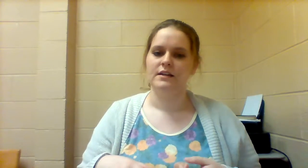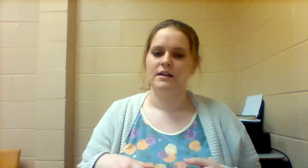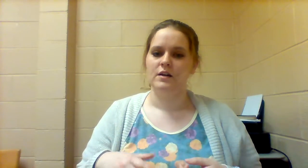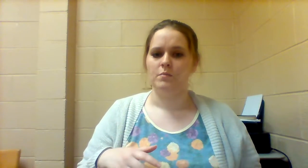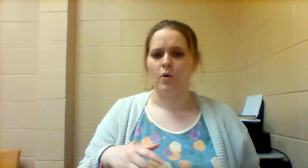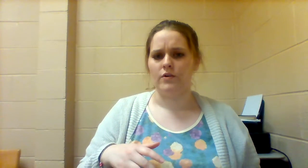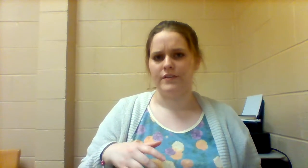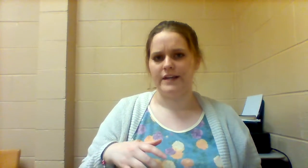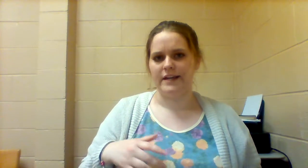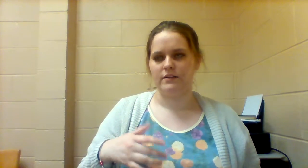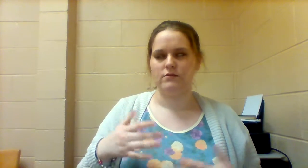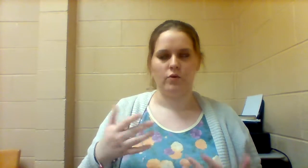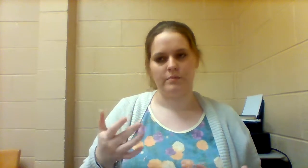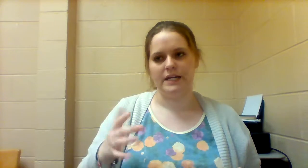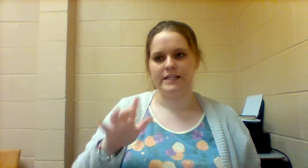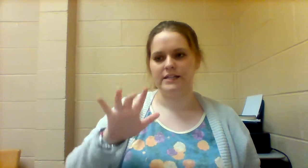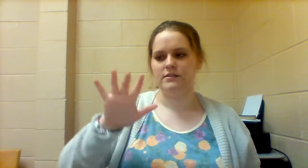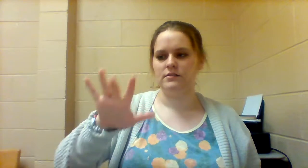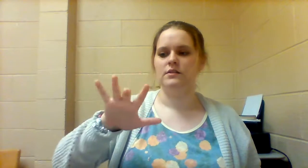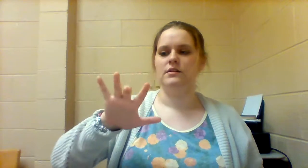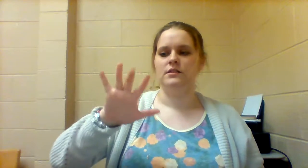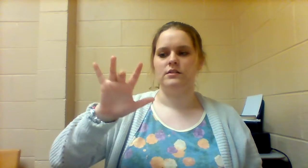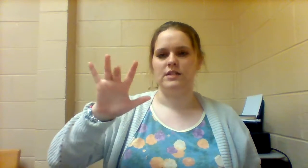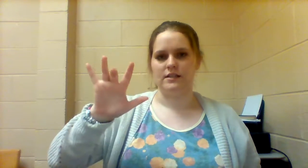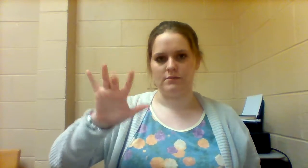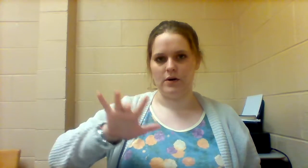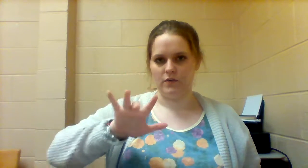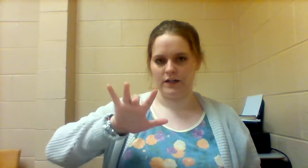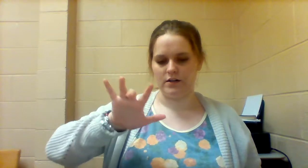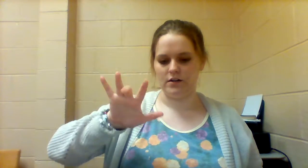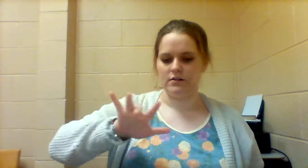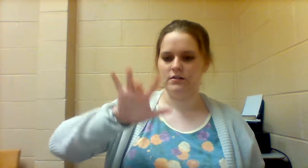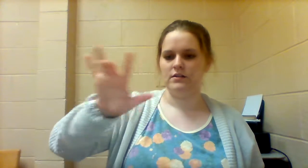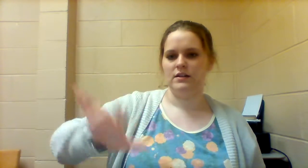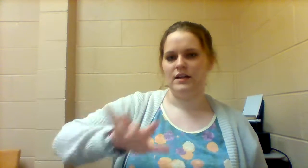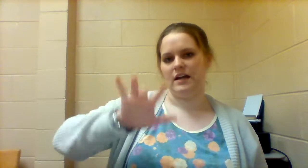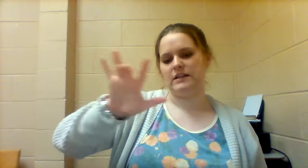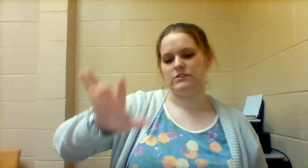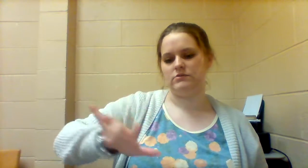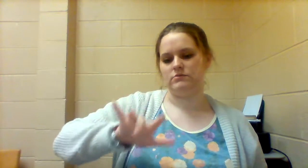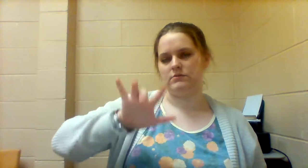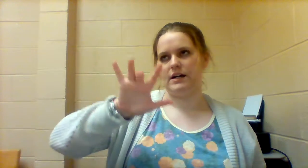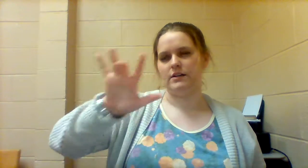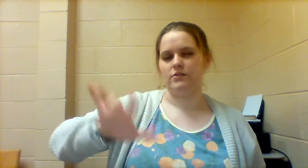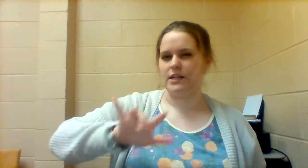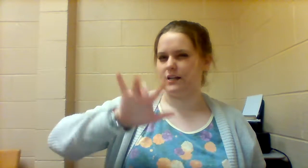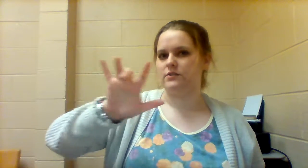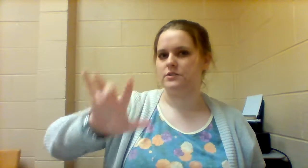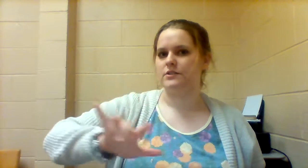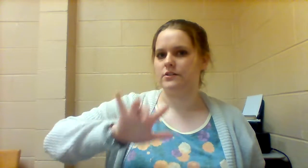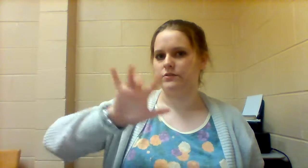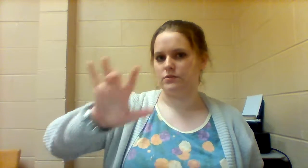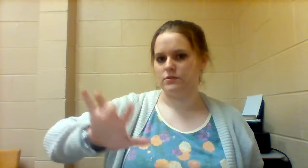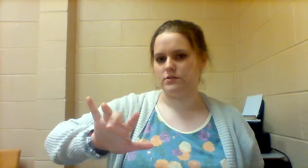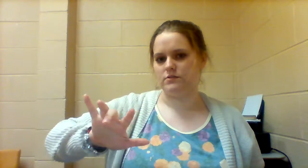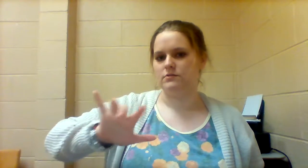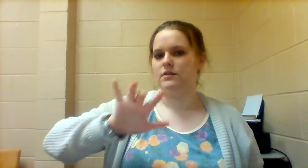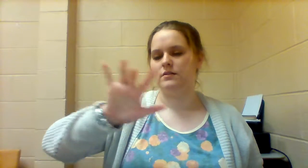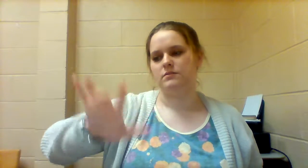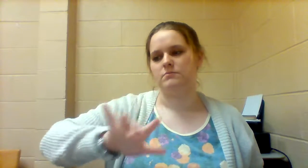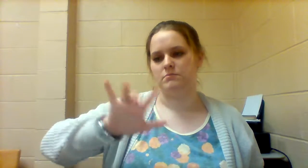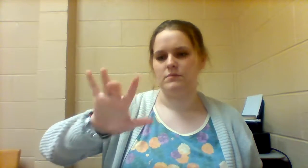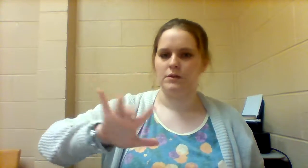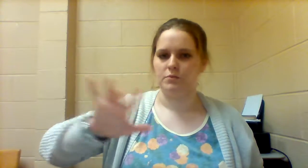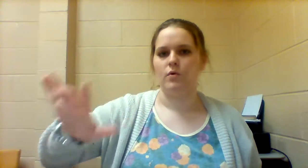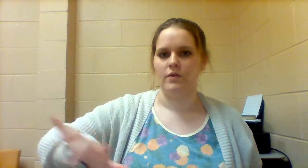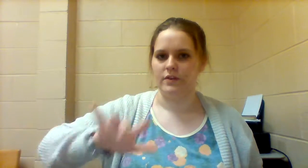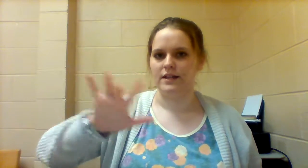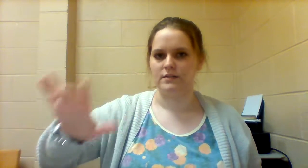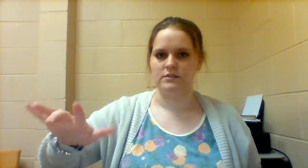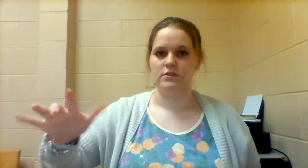POOR THING or PITY you take the middle finger and you kind of go in a little circle towards the "poor thing"